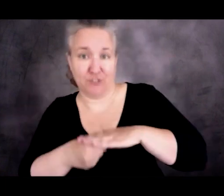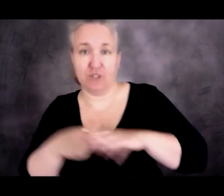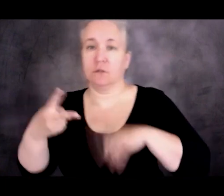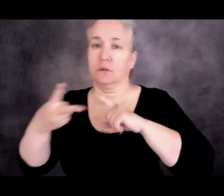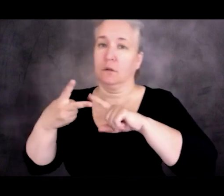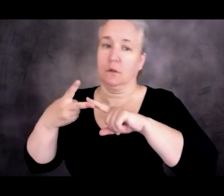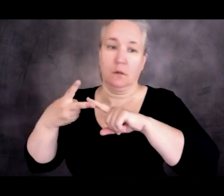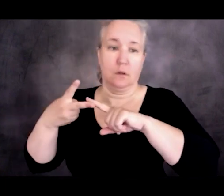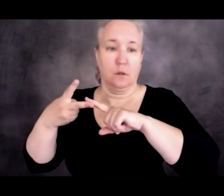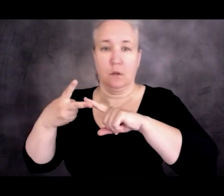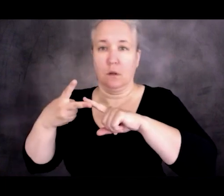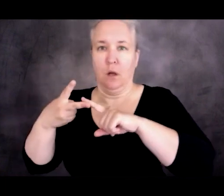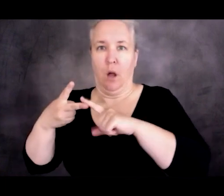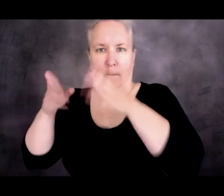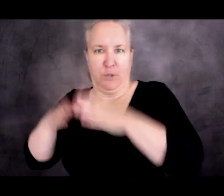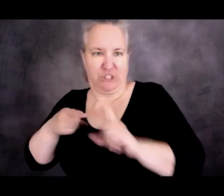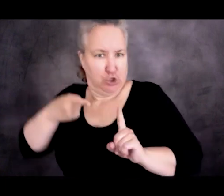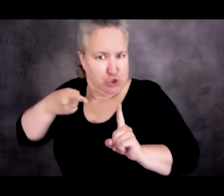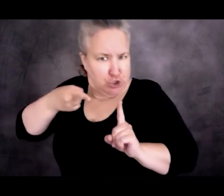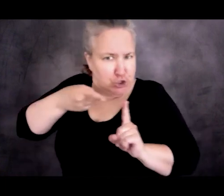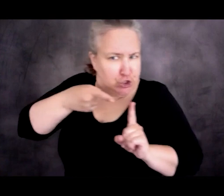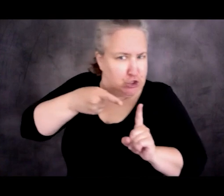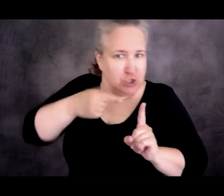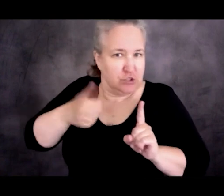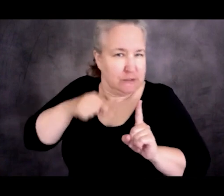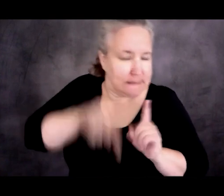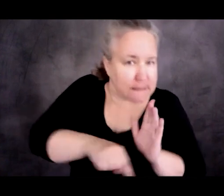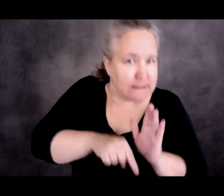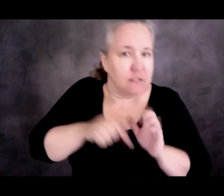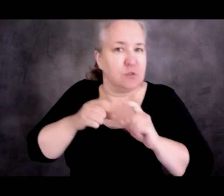They're being persecuted by someone,